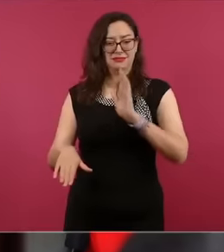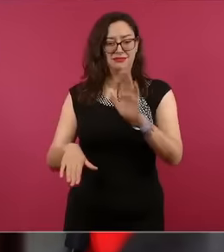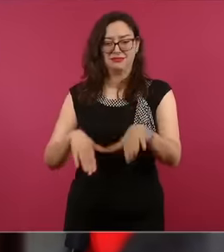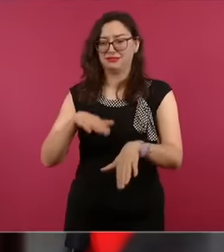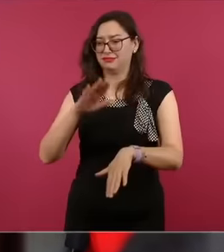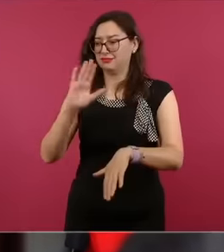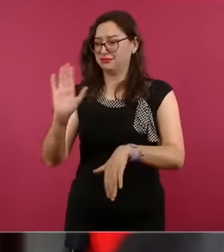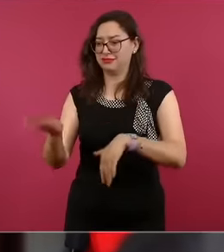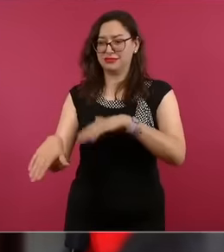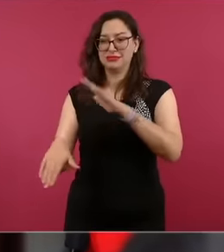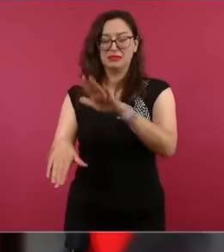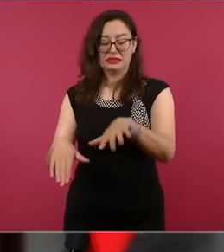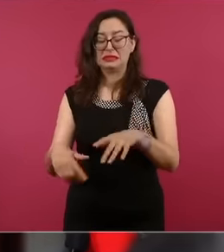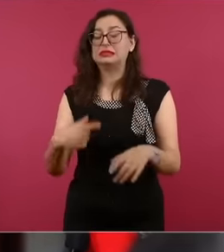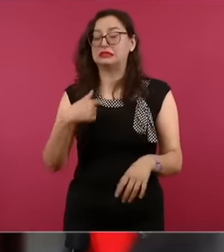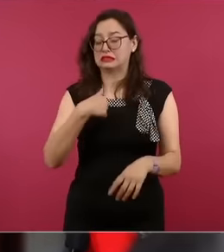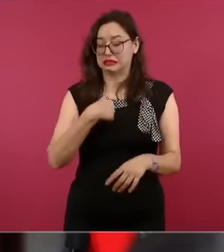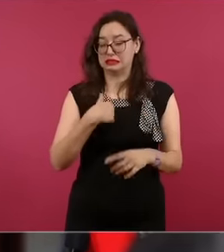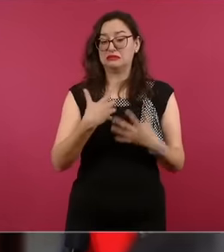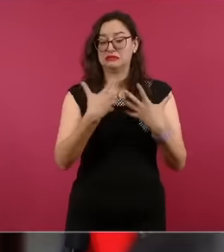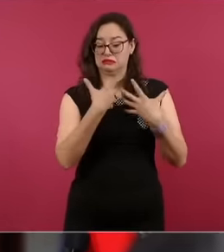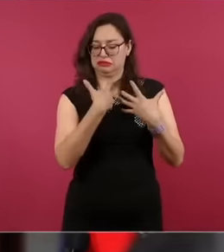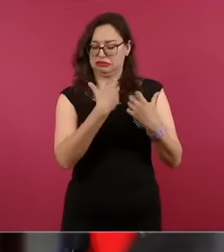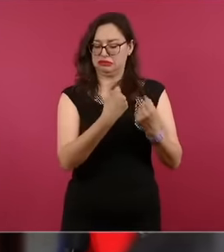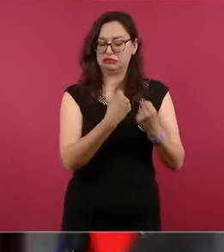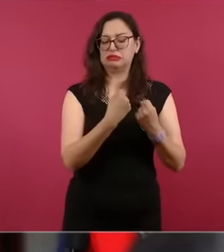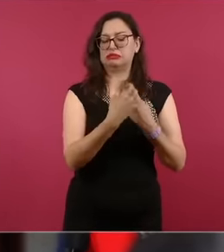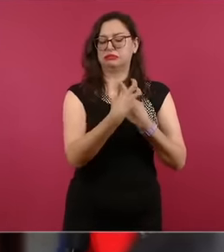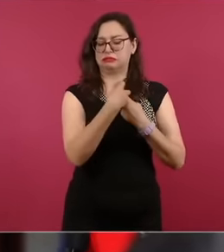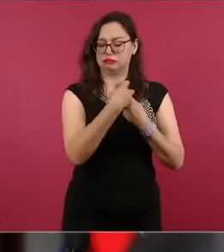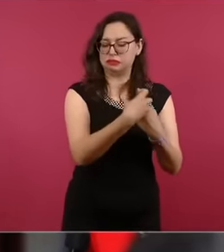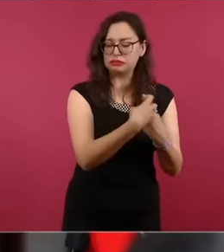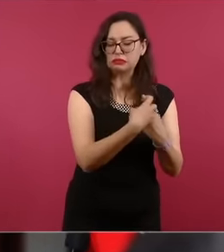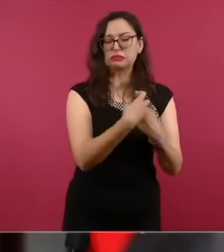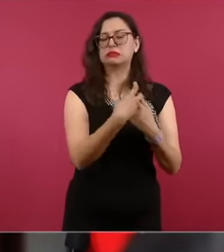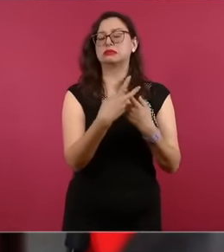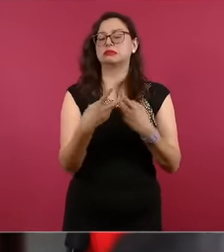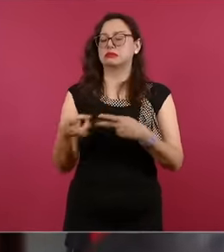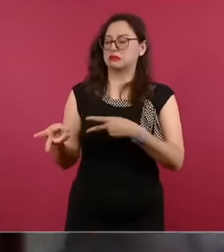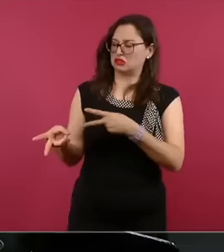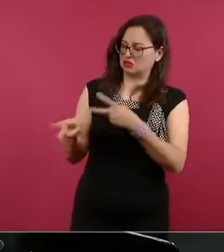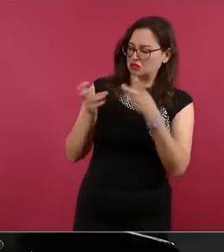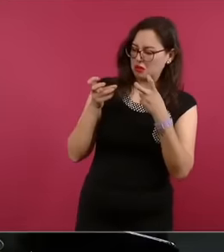have been attacked I have been kidnapped I have been robbed they have taken my implements they have broken